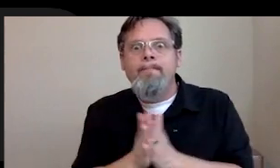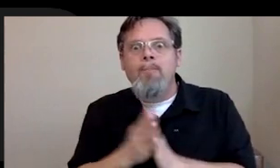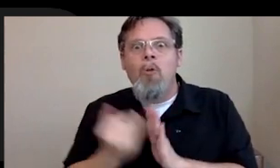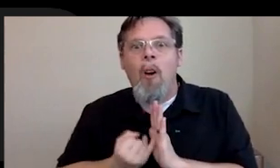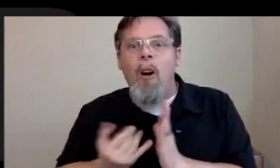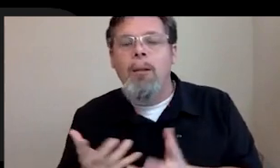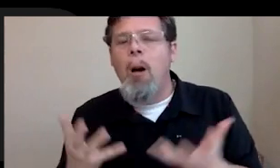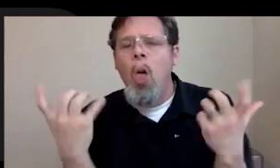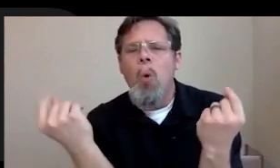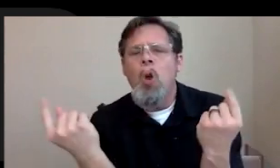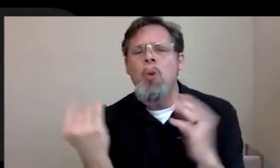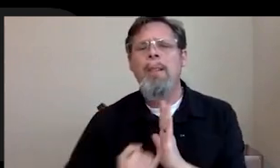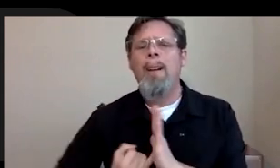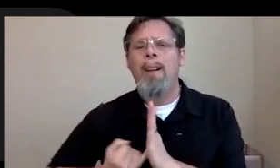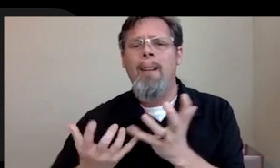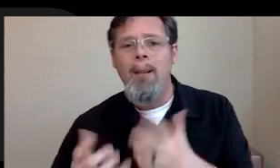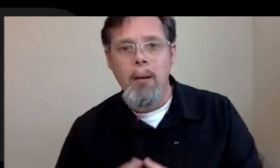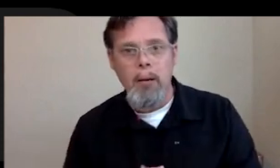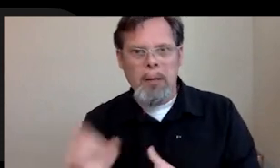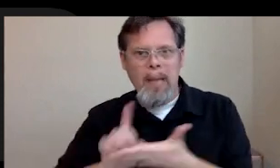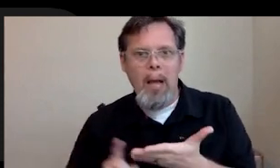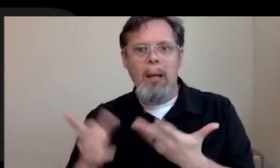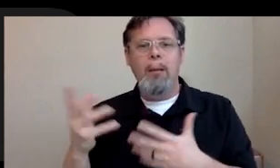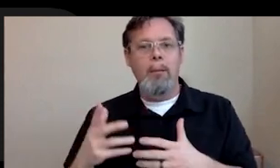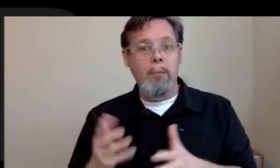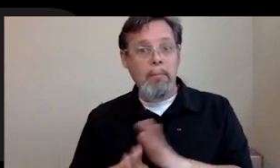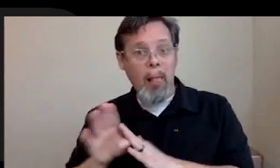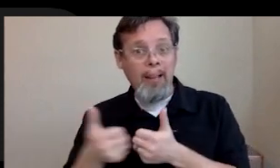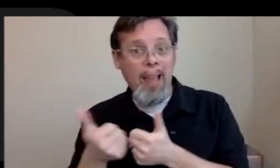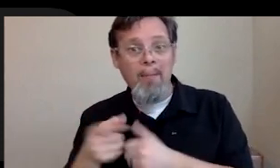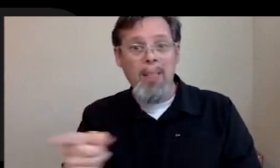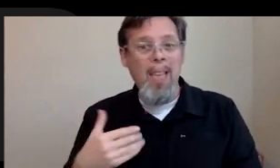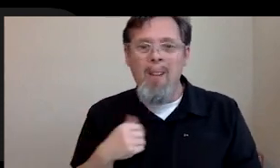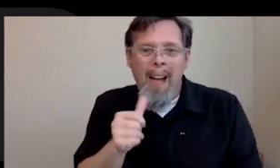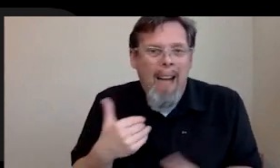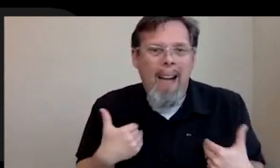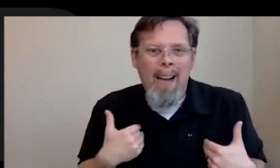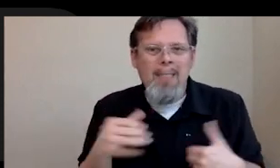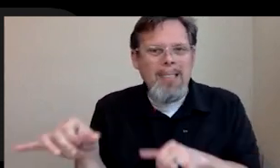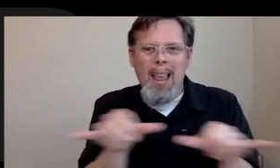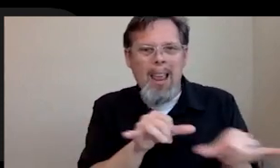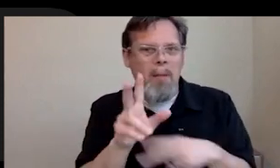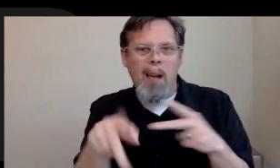want to do is do their art or their design or their game development. And they don't even have the same amount of distractions that we do. And,